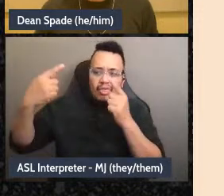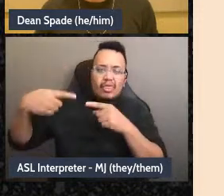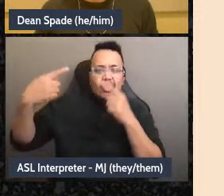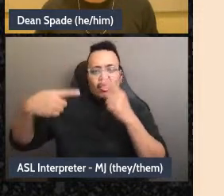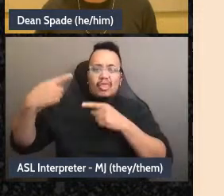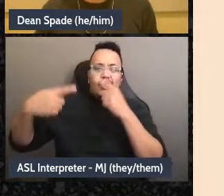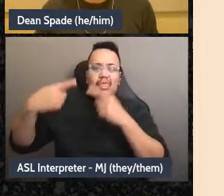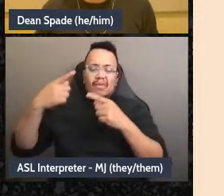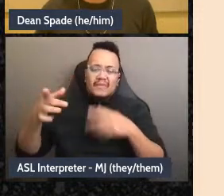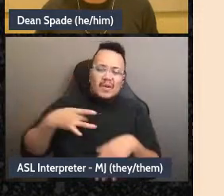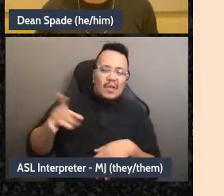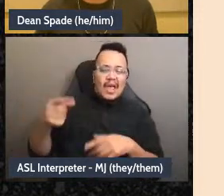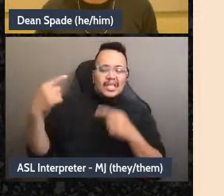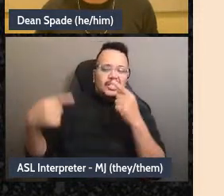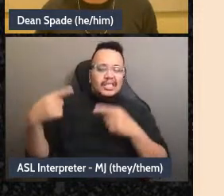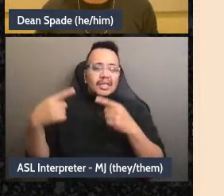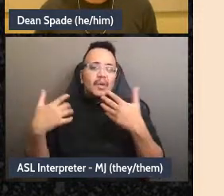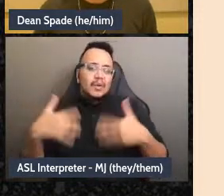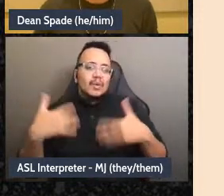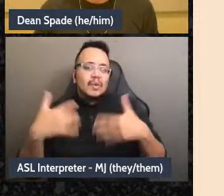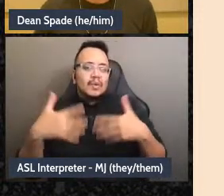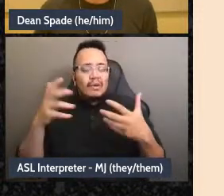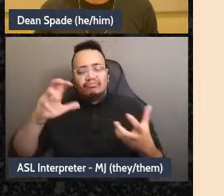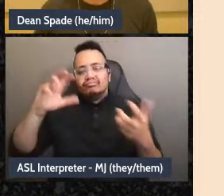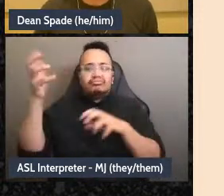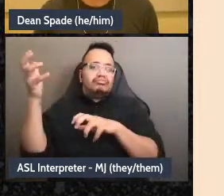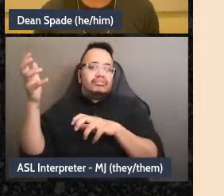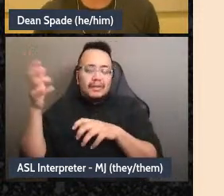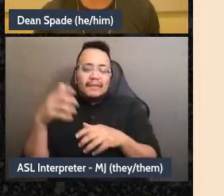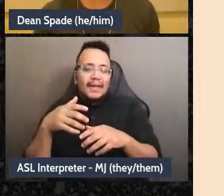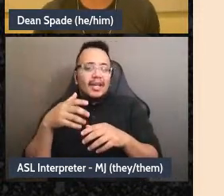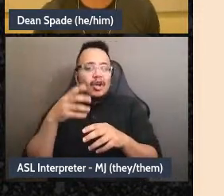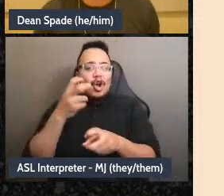that-that makes decision making fall apart kind of no matter what decision-making structure you have,